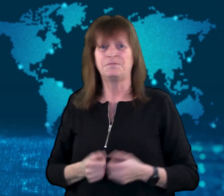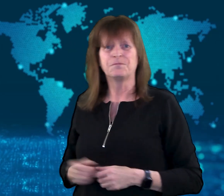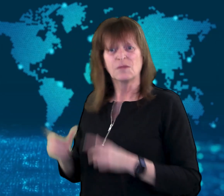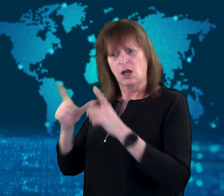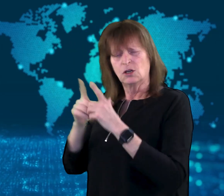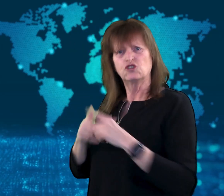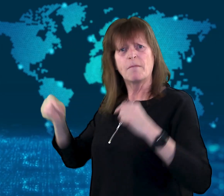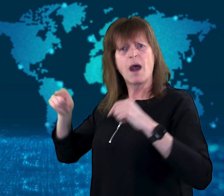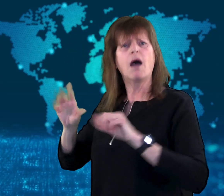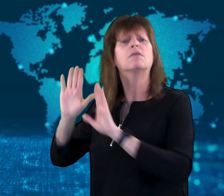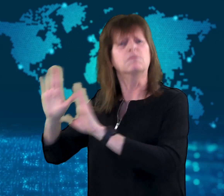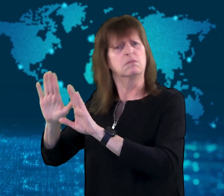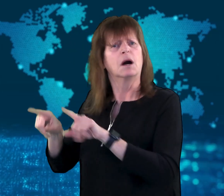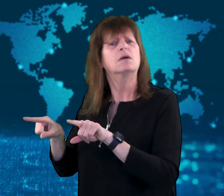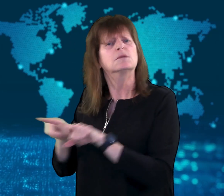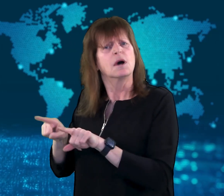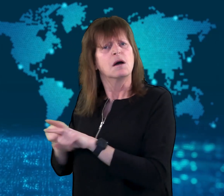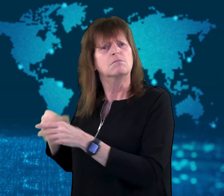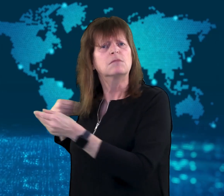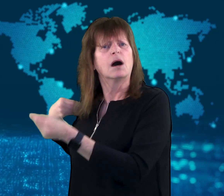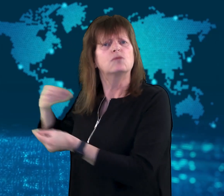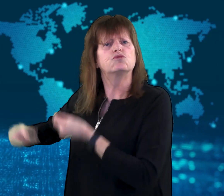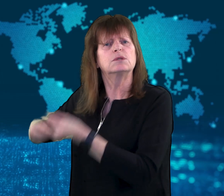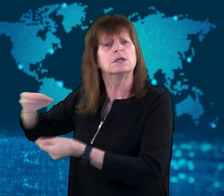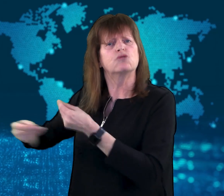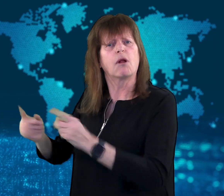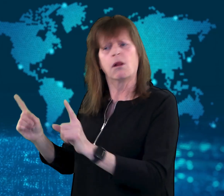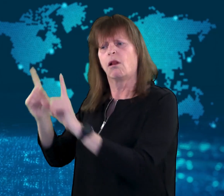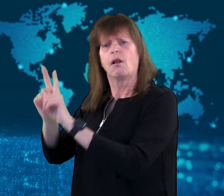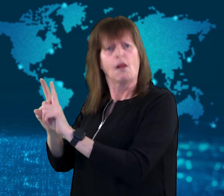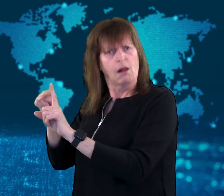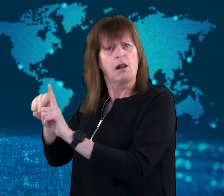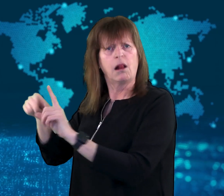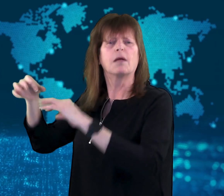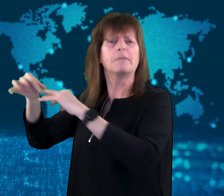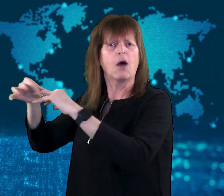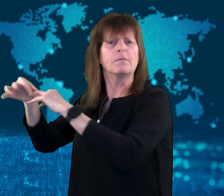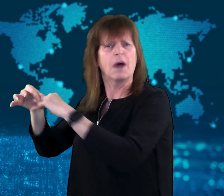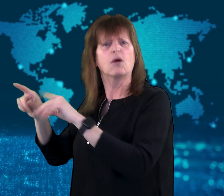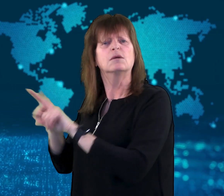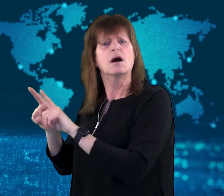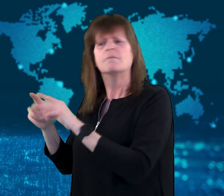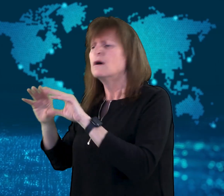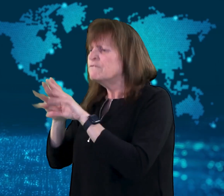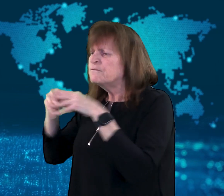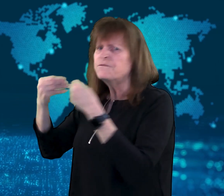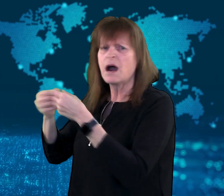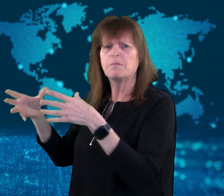Japan still holds to traditional gender and family roles.